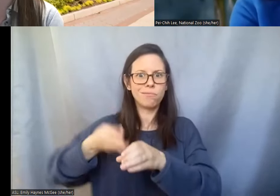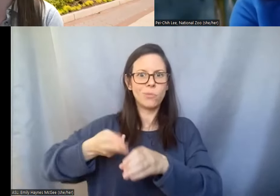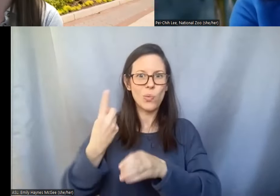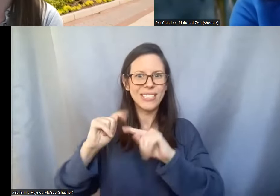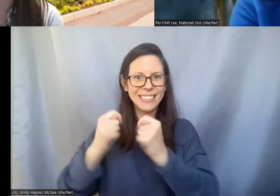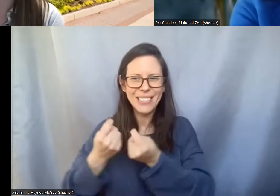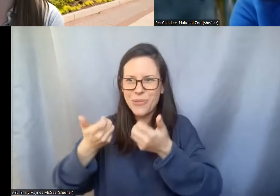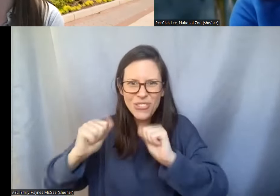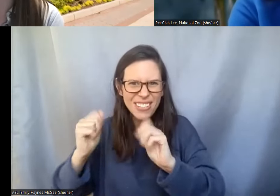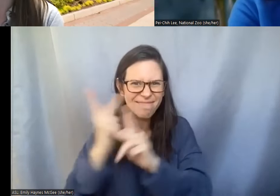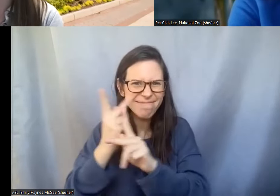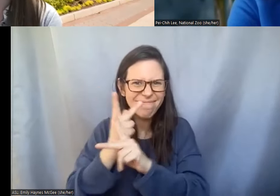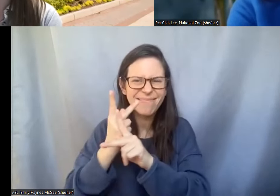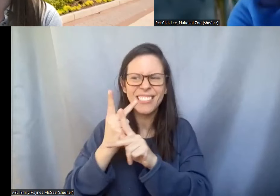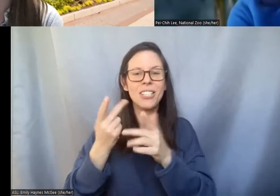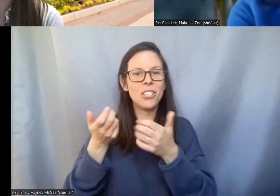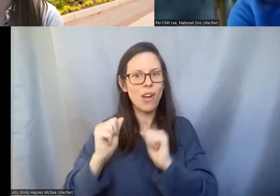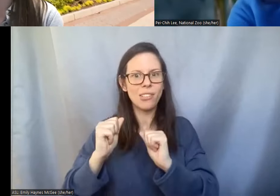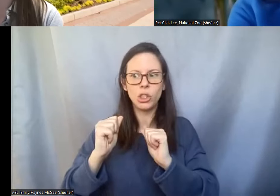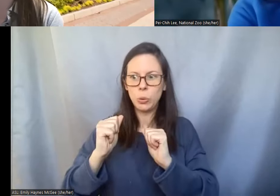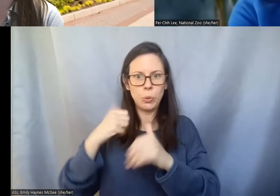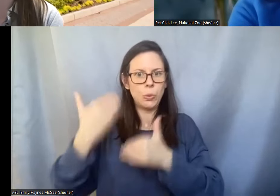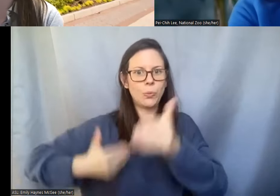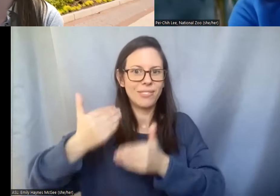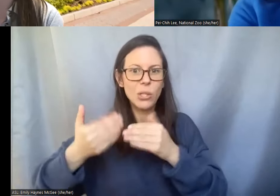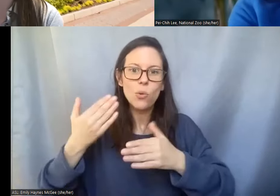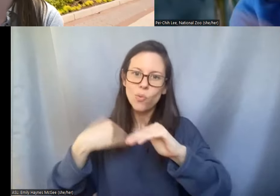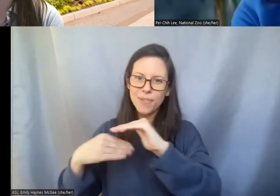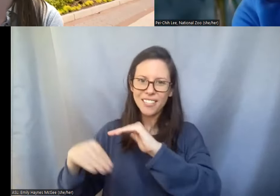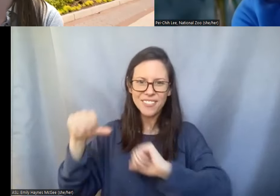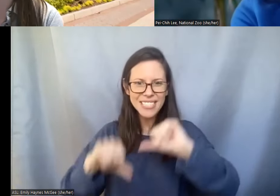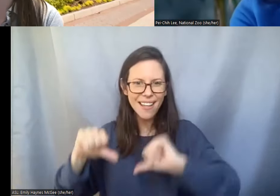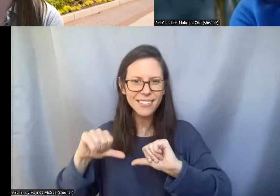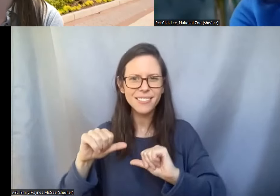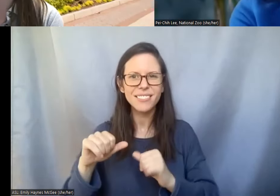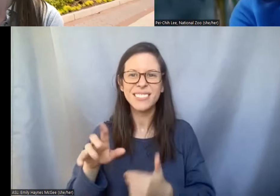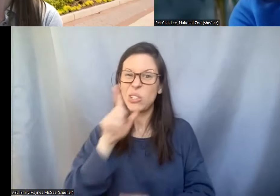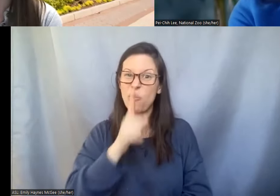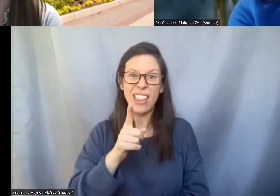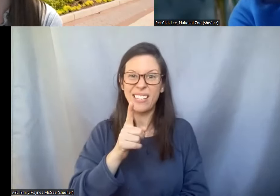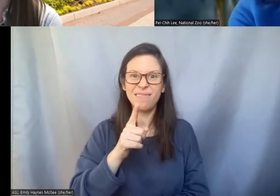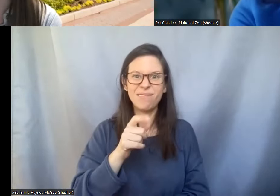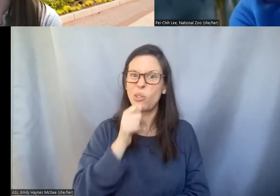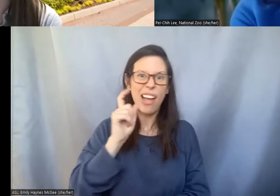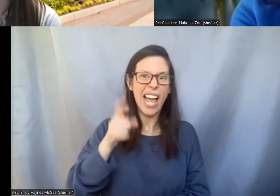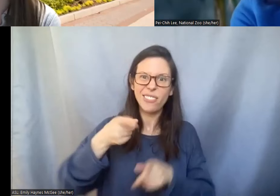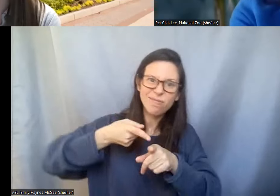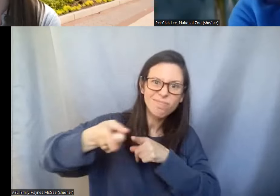to advance reproductive science. So I'll say there are like really many different paths that can lead